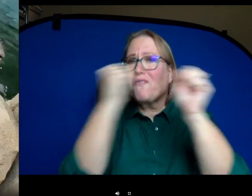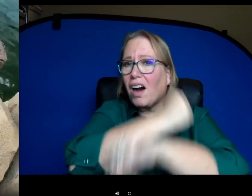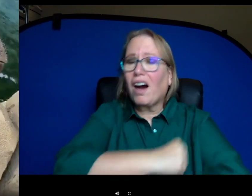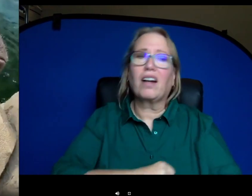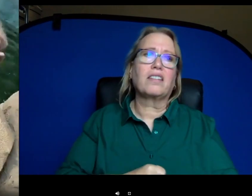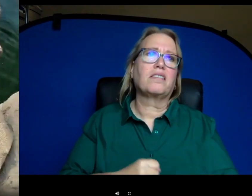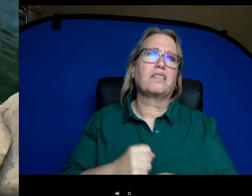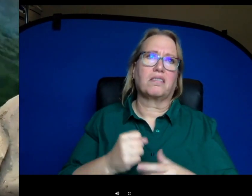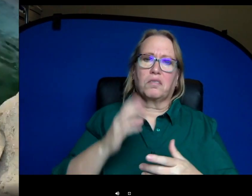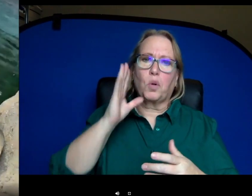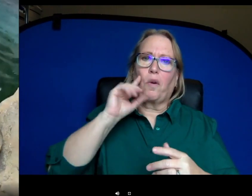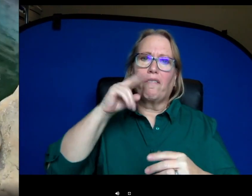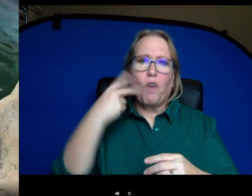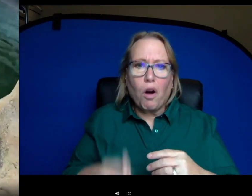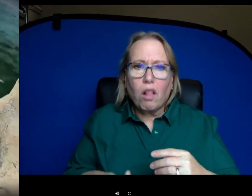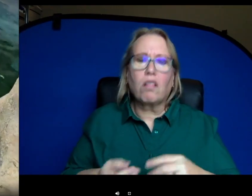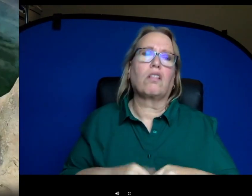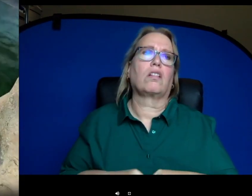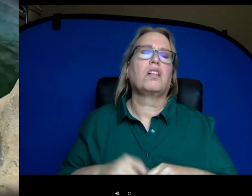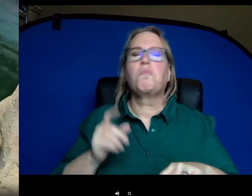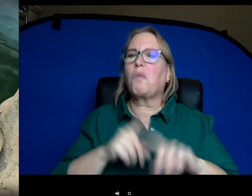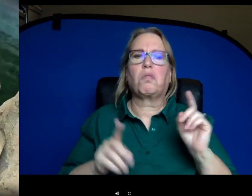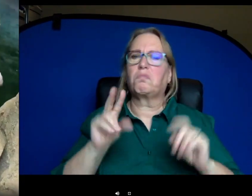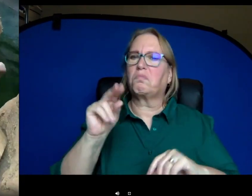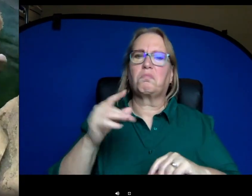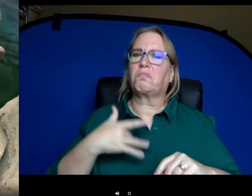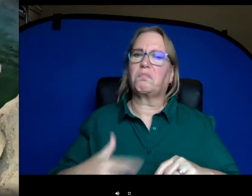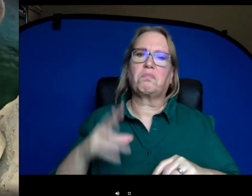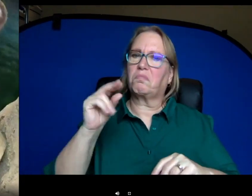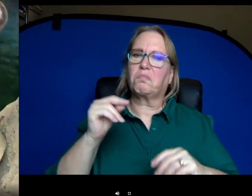fall out naturally but other than their baby teeth they don't typically lose